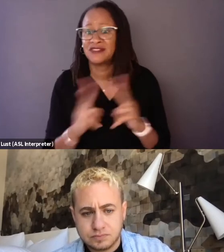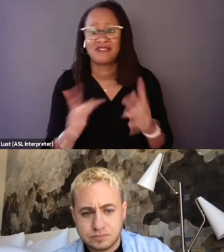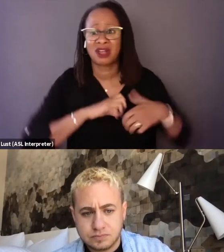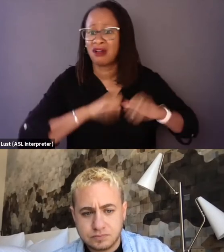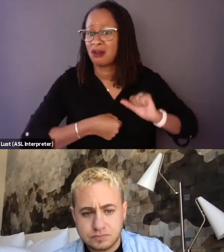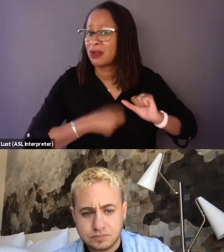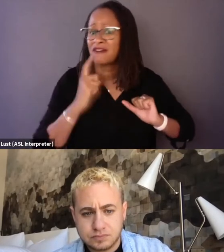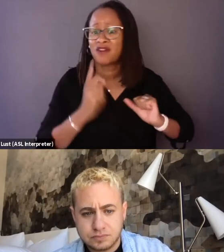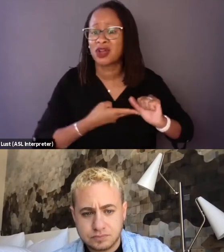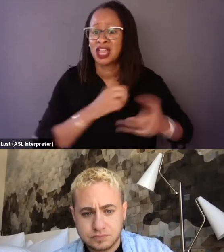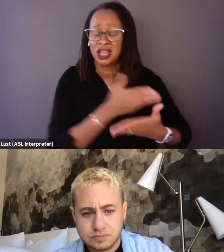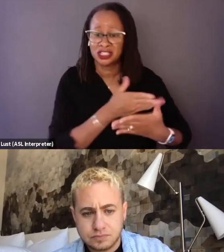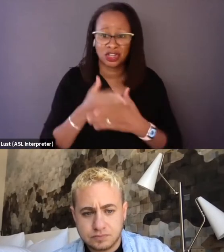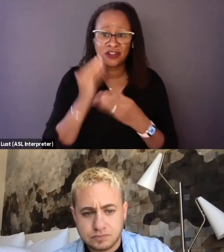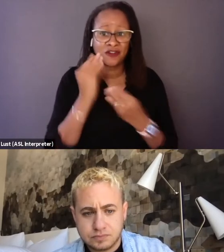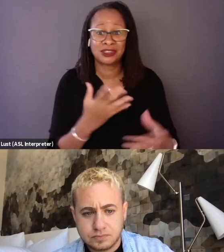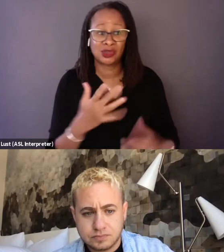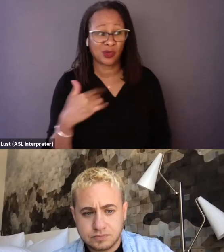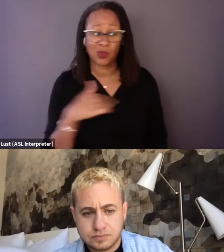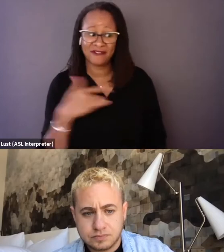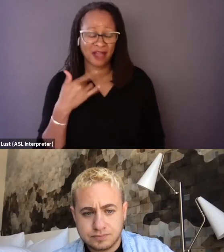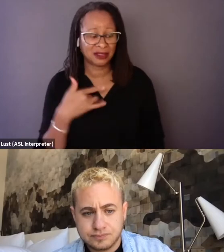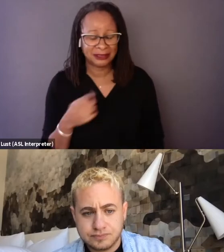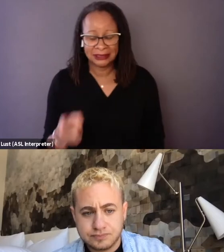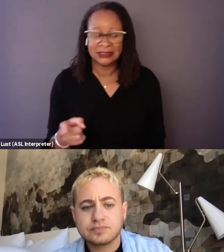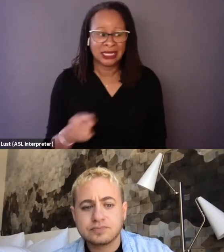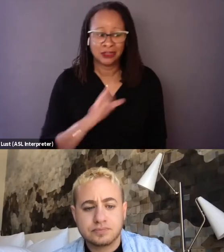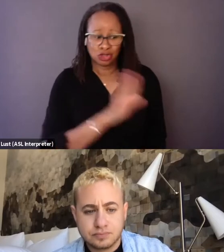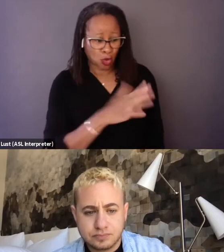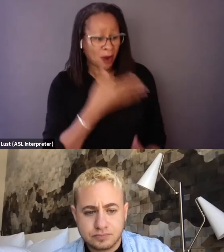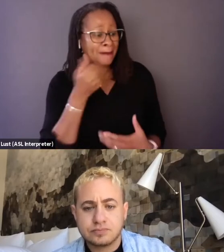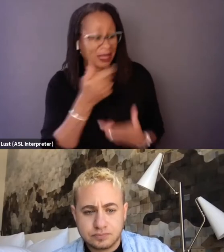to share the information with them that we felt it was in their best interest for us to not continue.